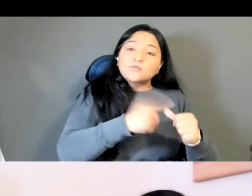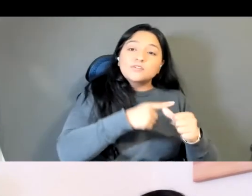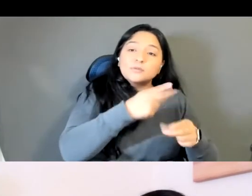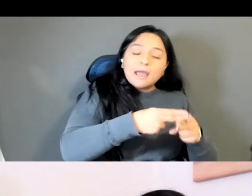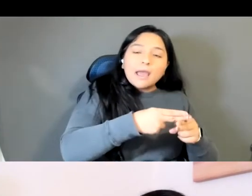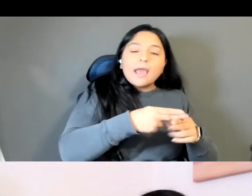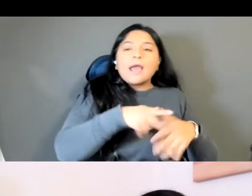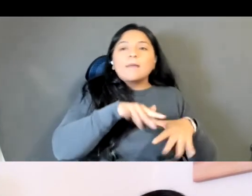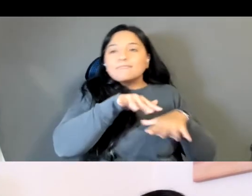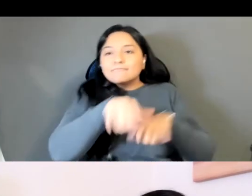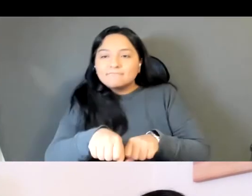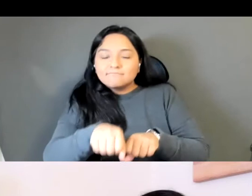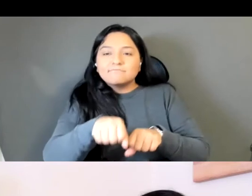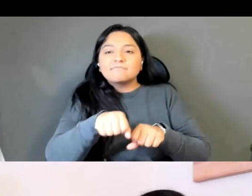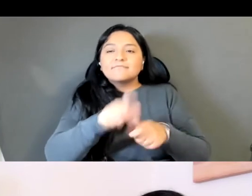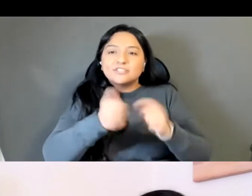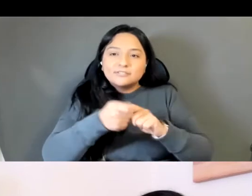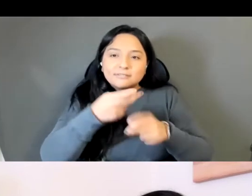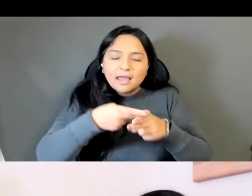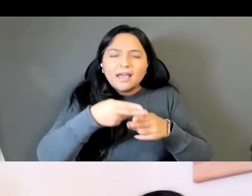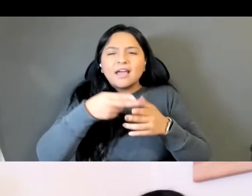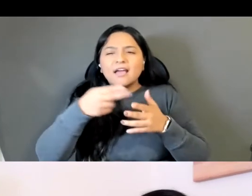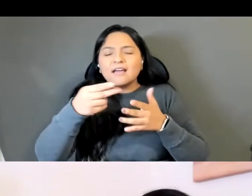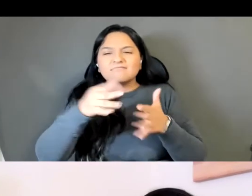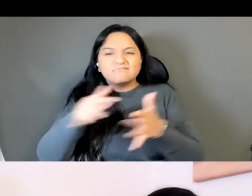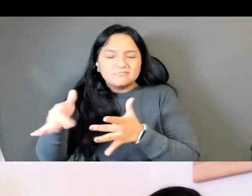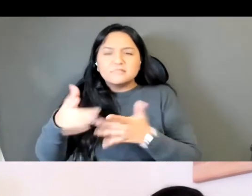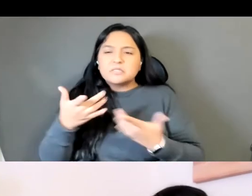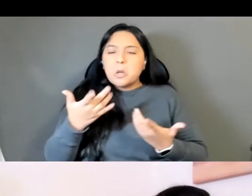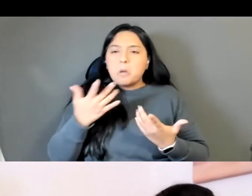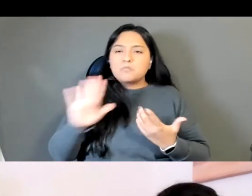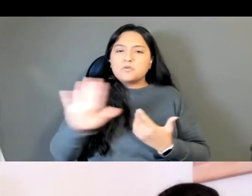each of you, your thoughts on kind of what changes in a place and then, then in a people